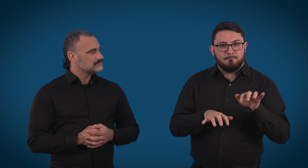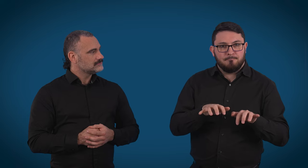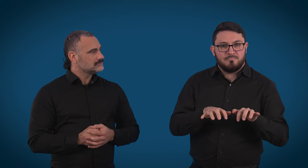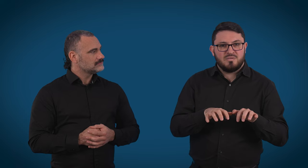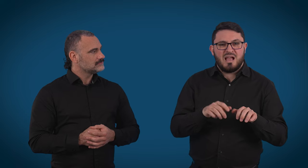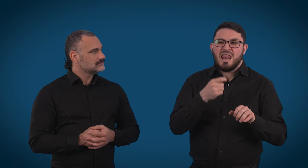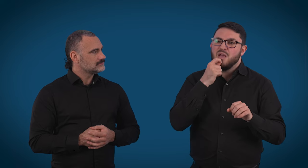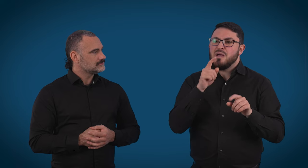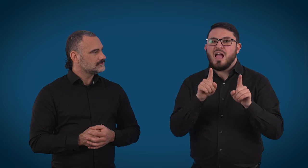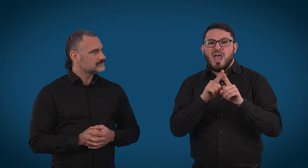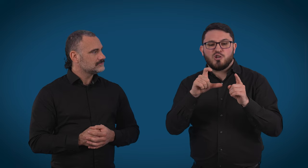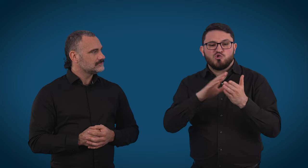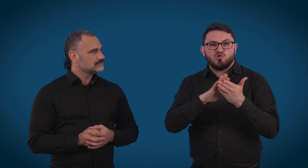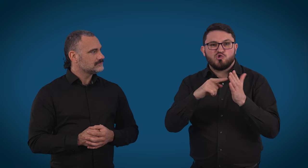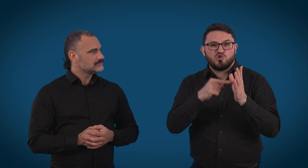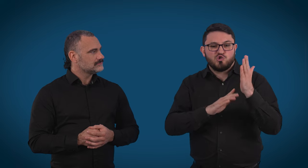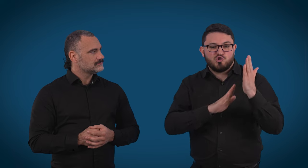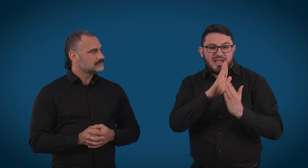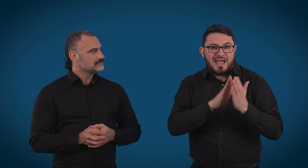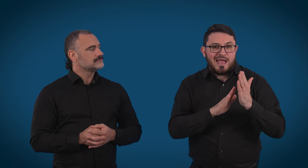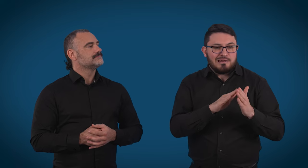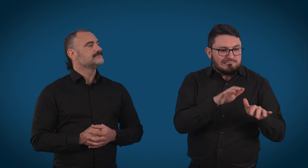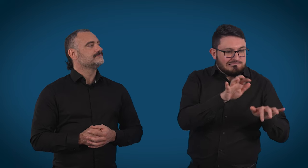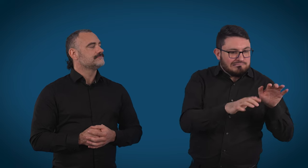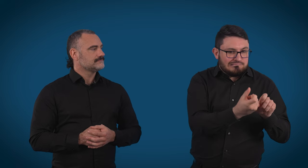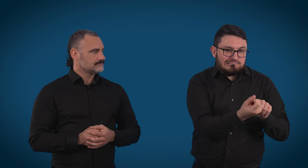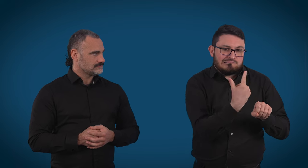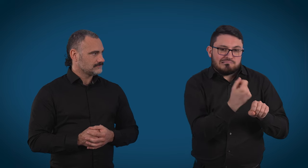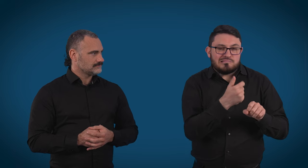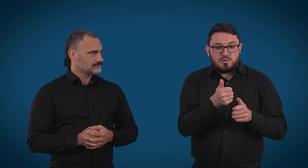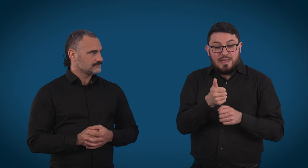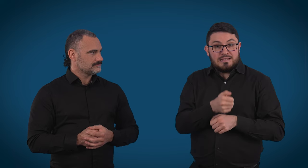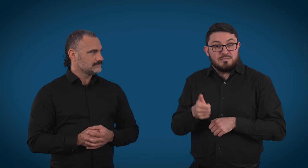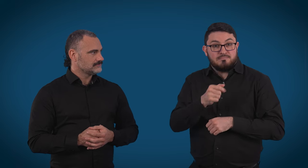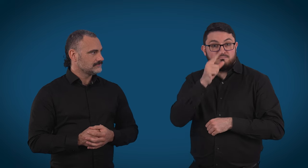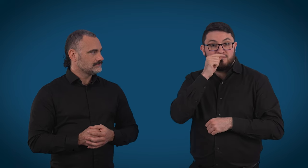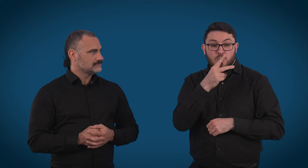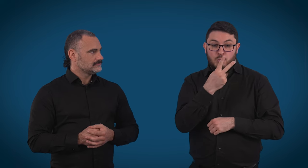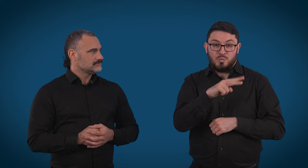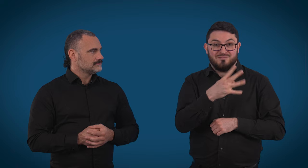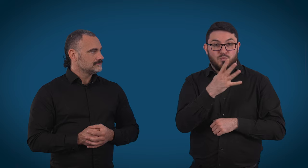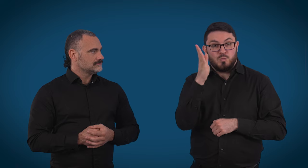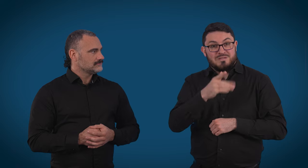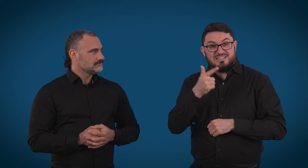which is sort of like a chat function, or they can sms us 24/7 every day